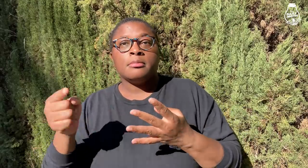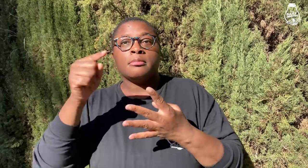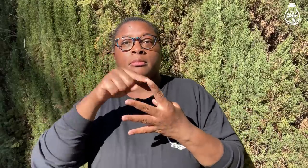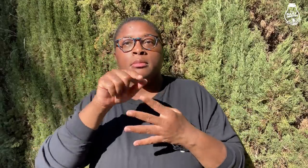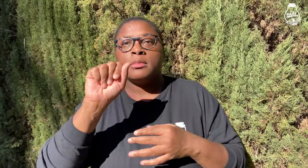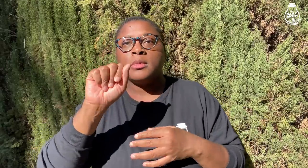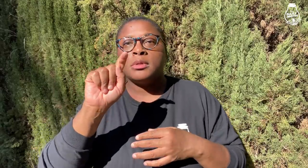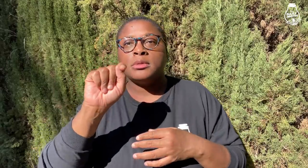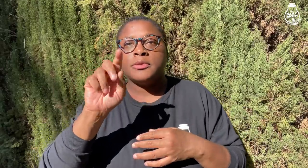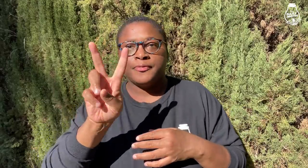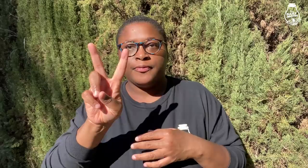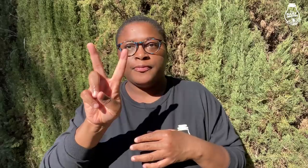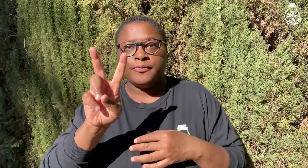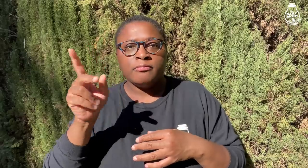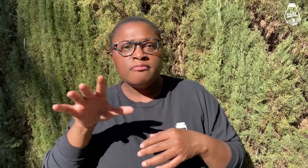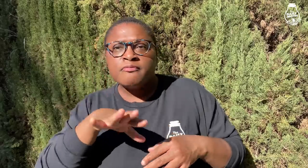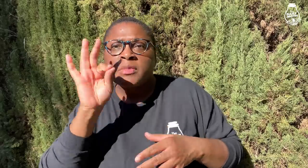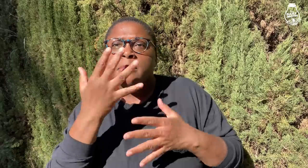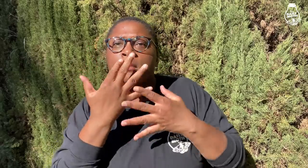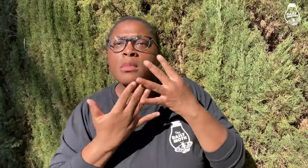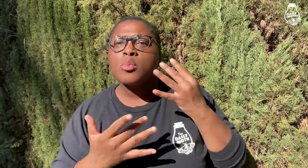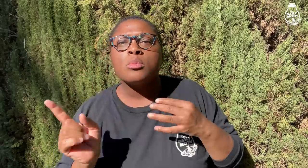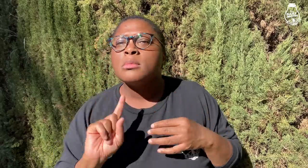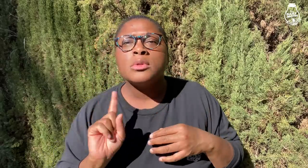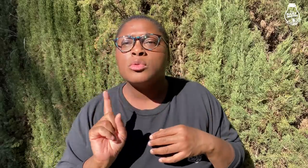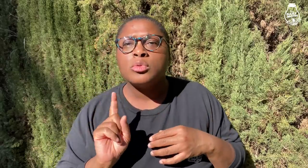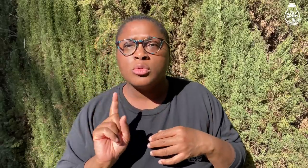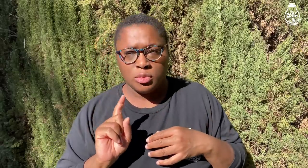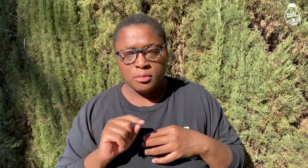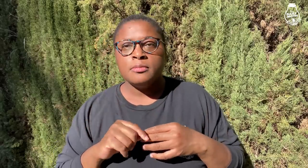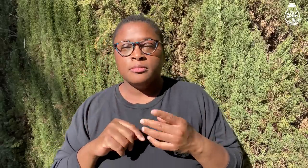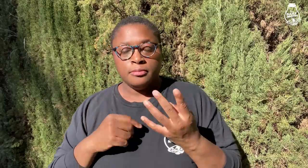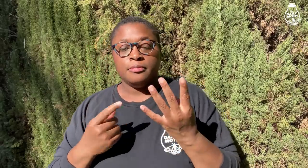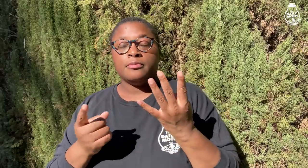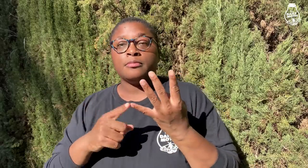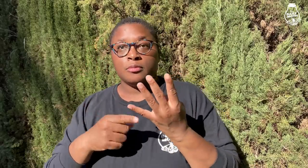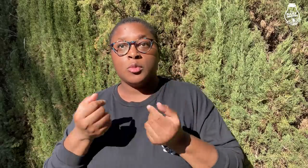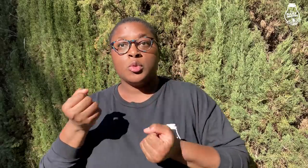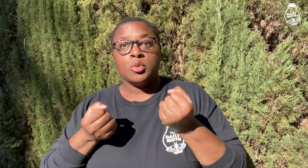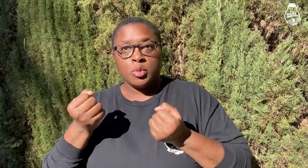The fourth thing is the ATV and where blood was found on it.